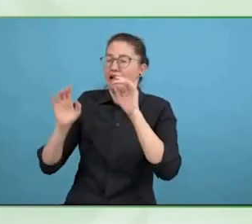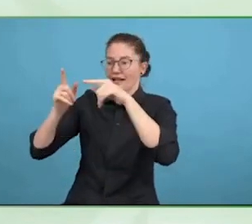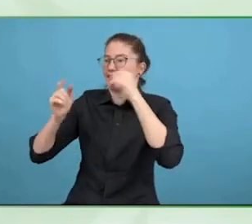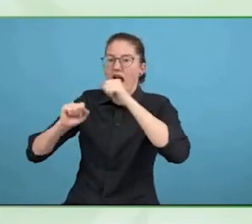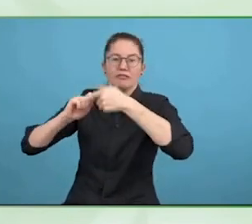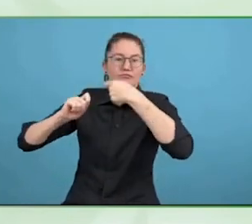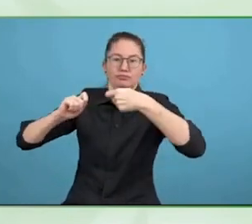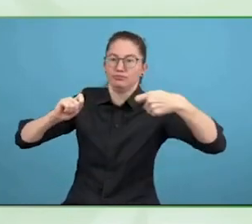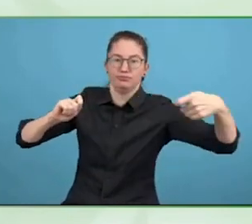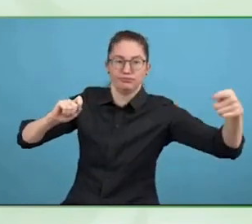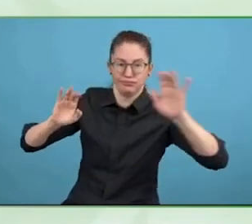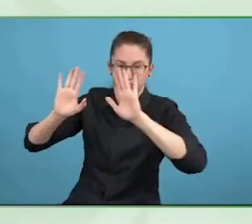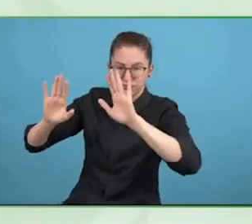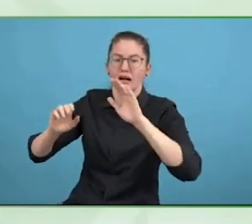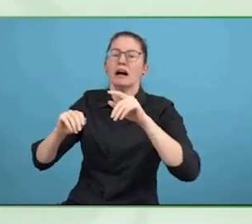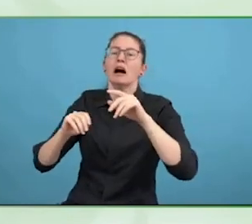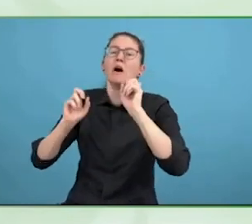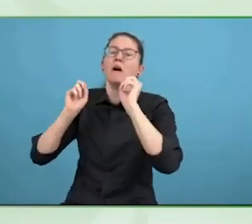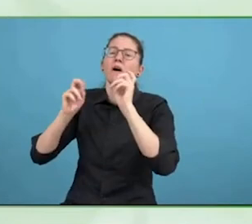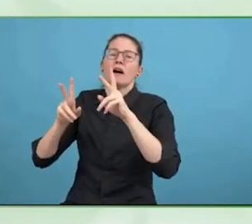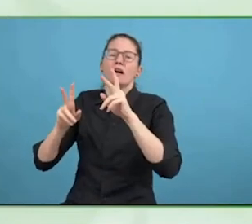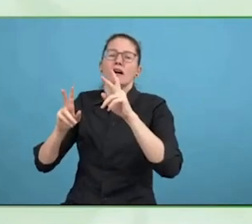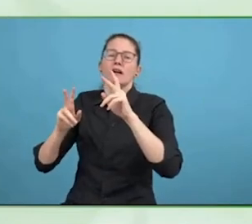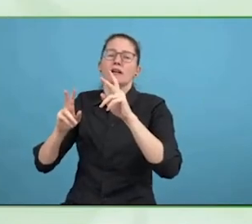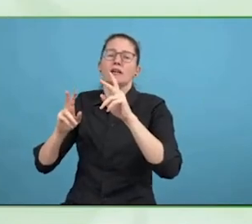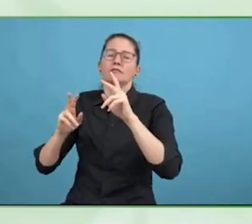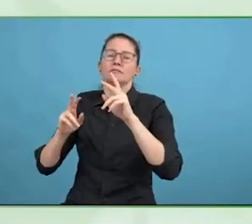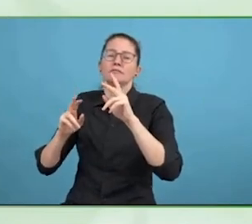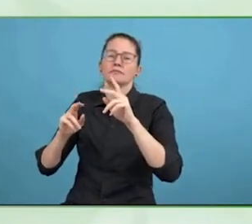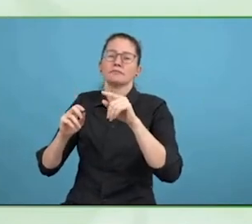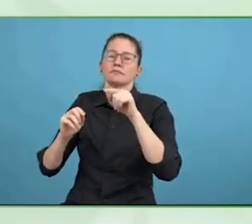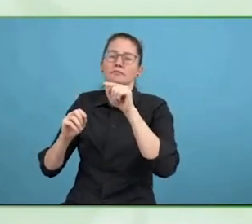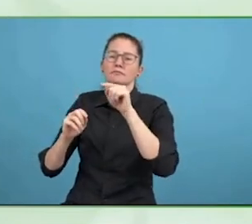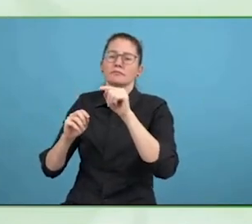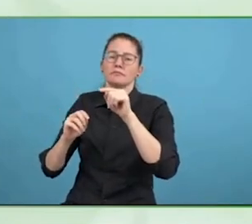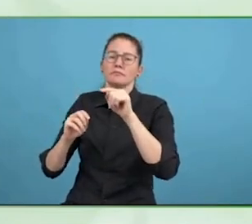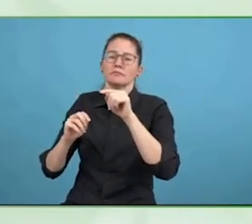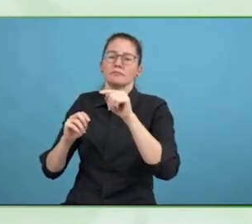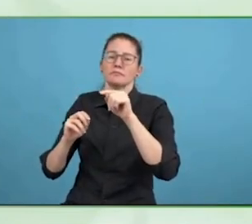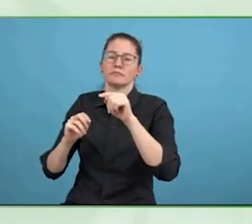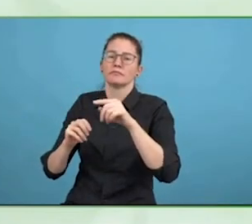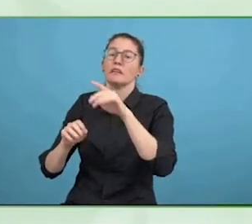open any of the concluding observations by the UN committee or